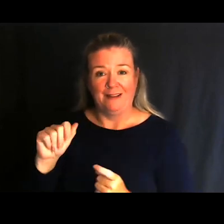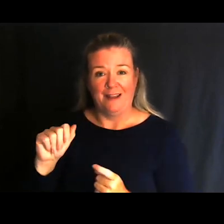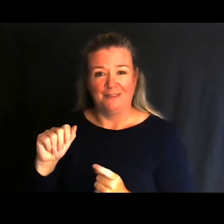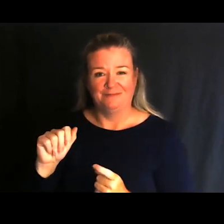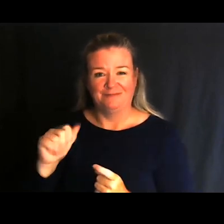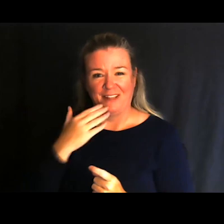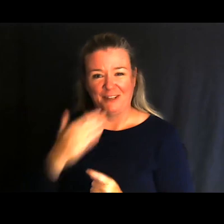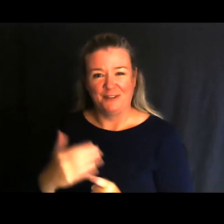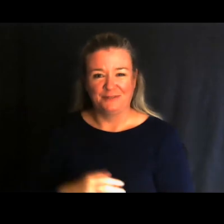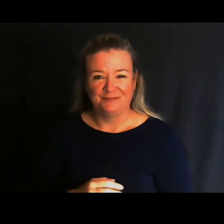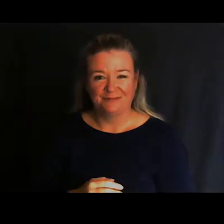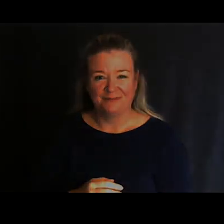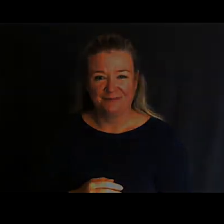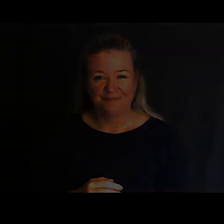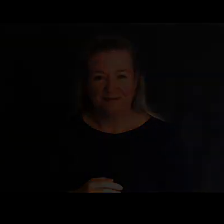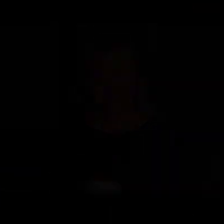Thank You! Access for All Visit Michigan.gov/DNRAccessibility